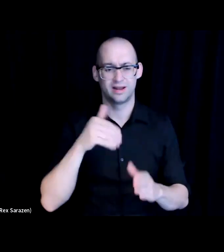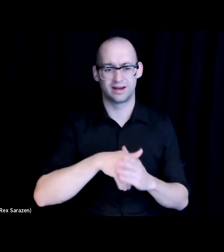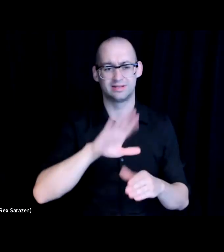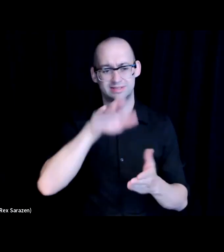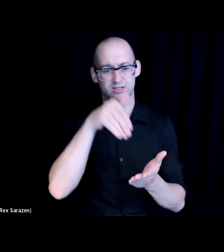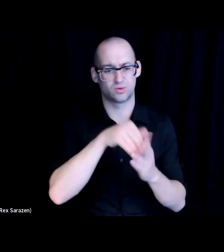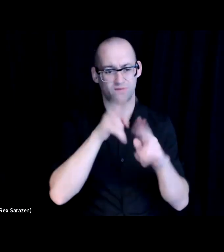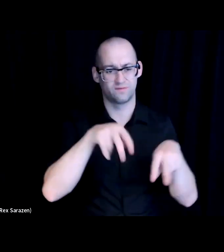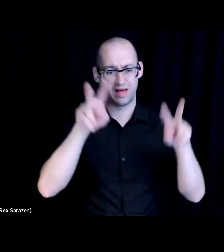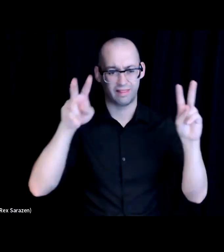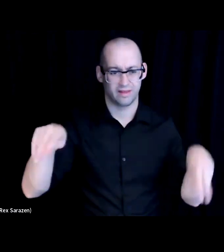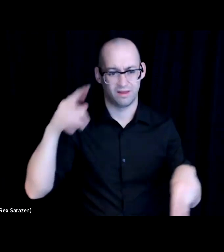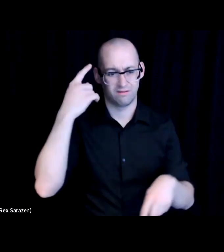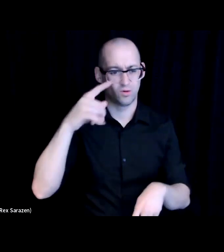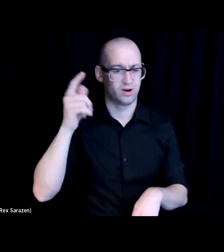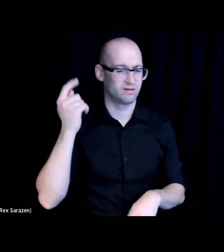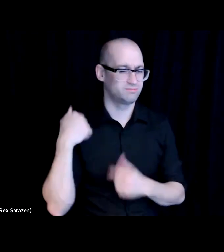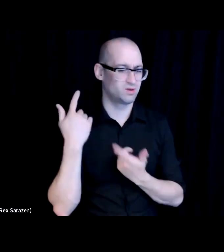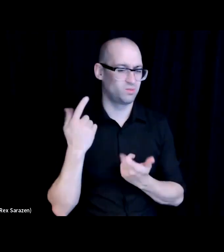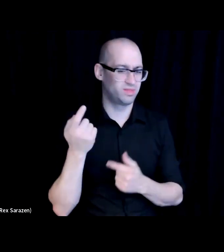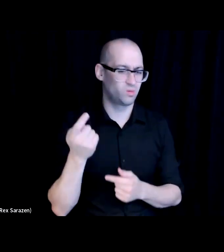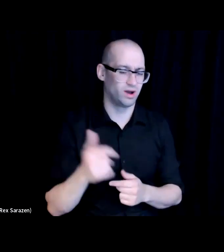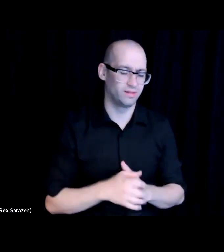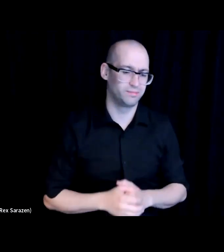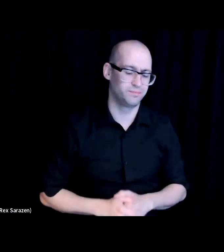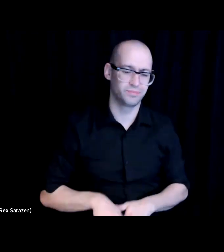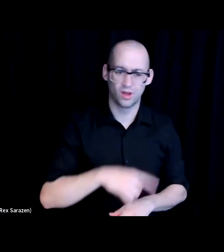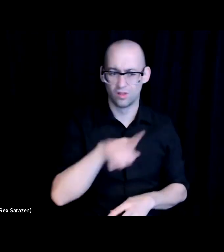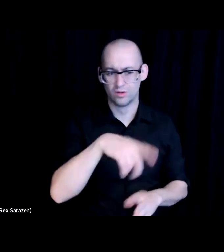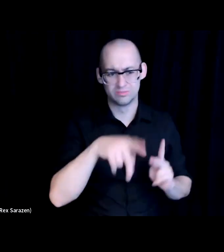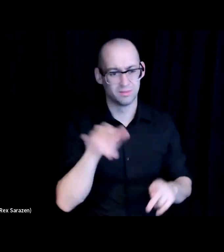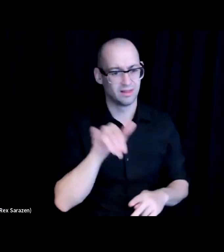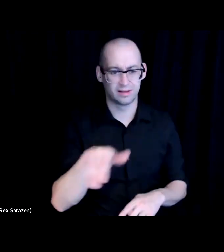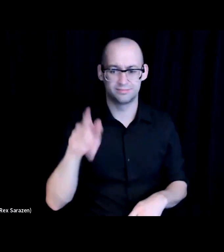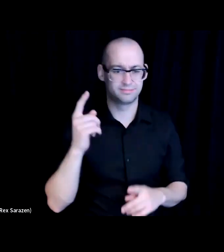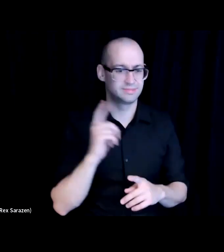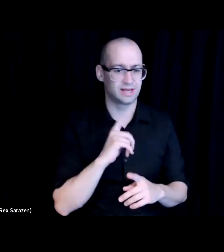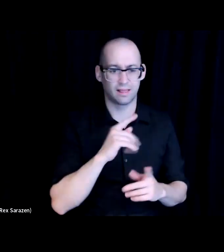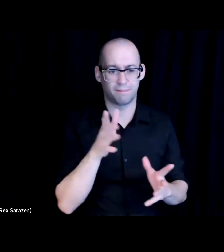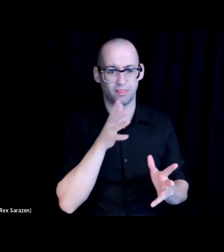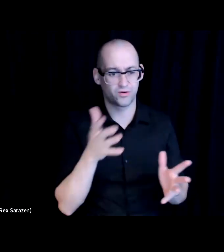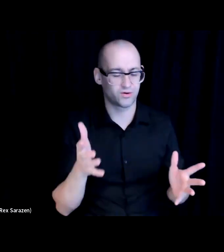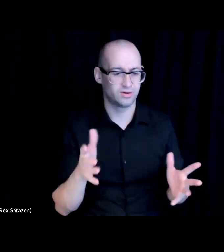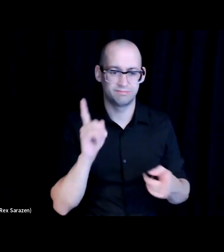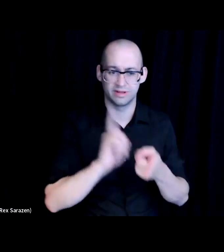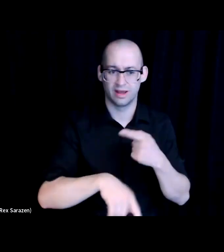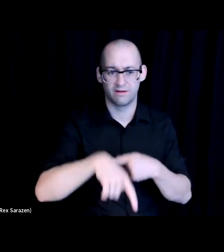So those folks that single mom that could not find the information on that school website